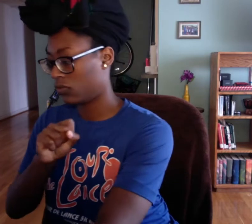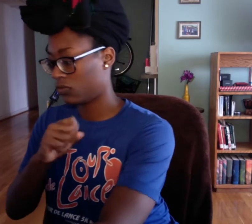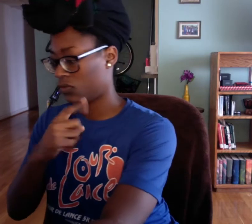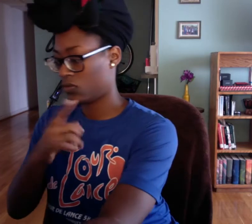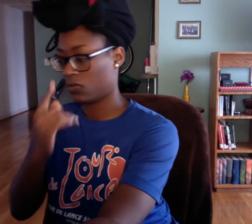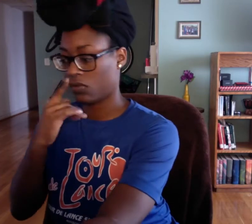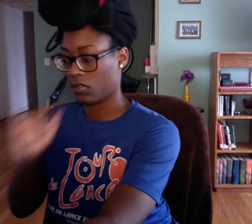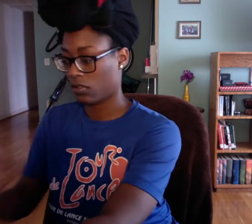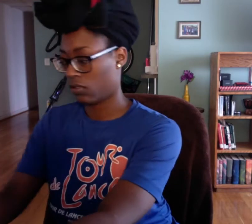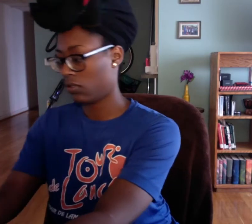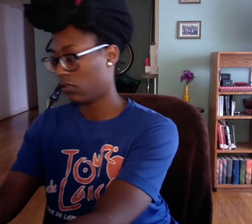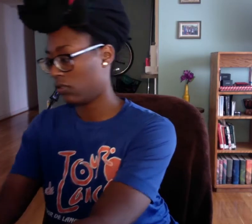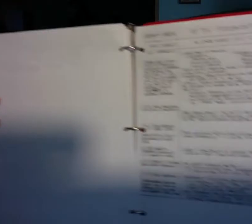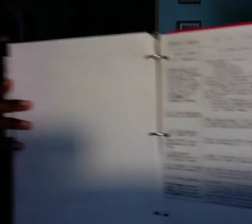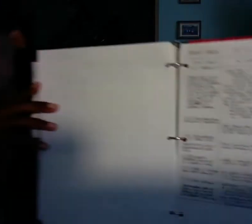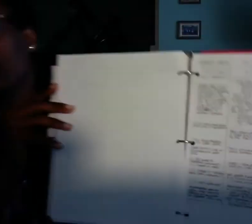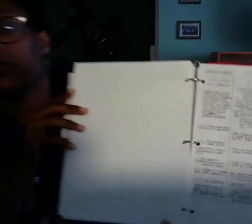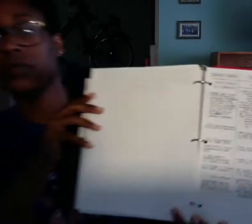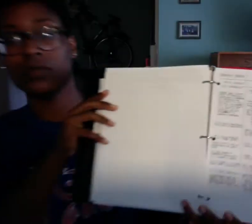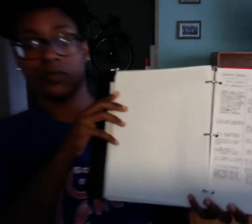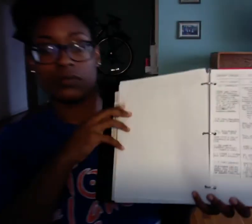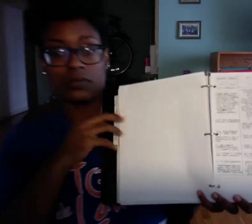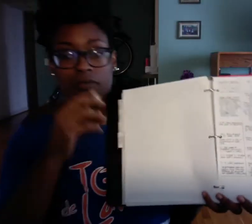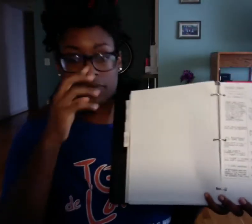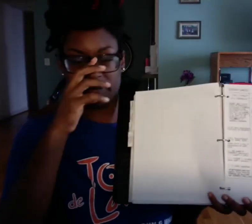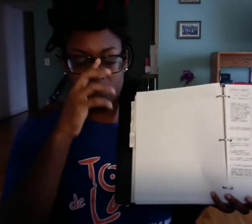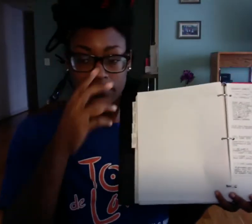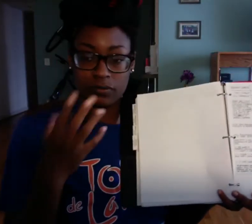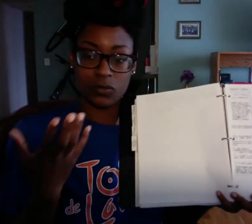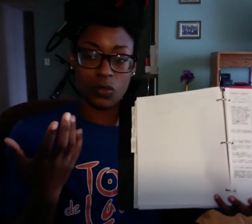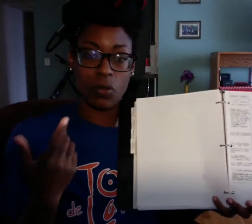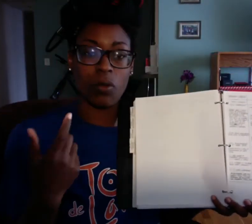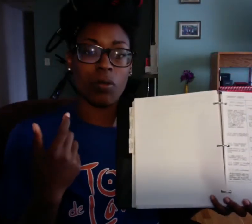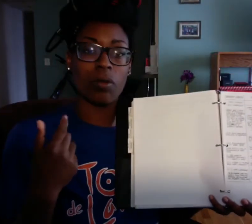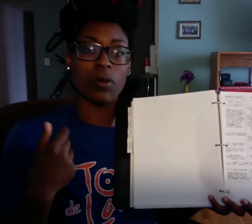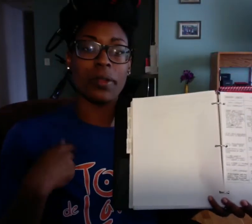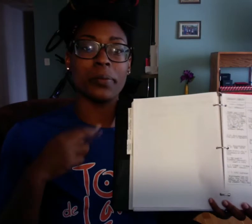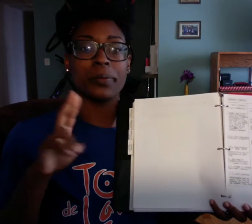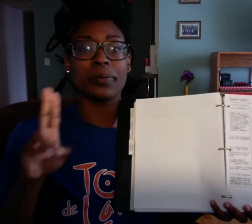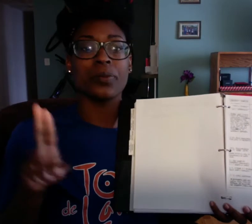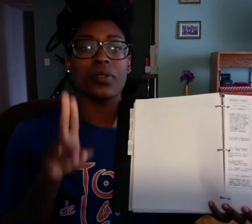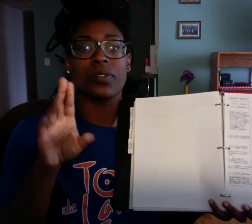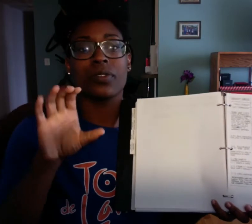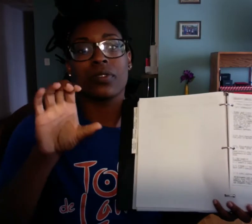So I'll show you what my notes look like.